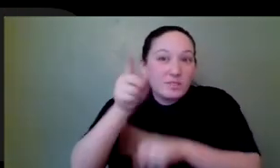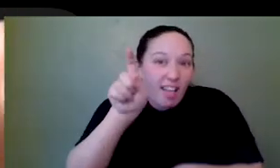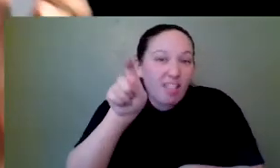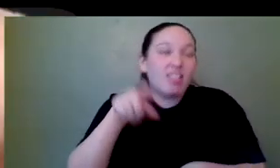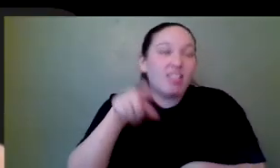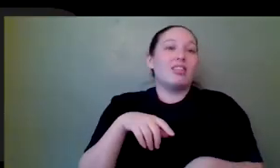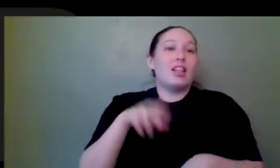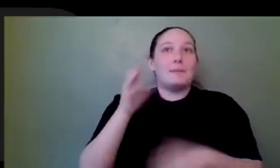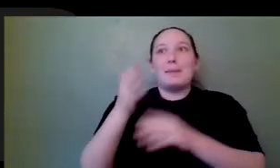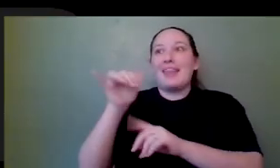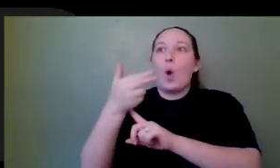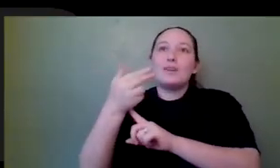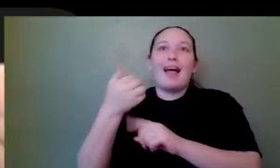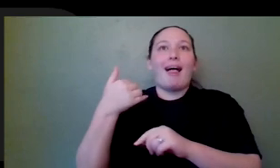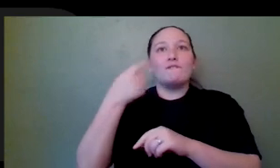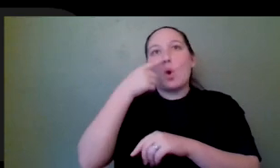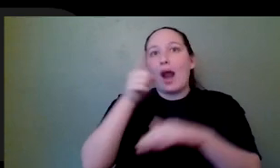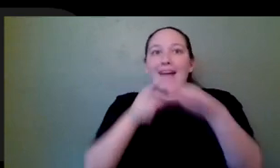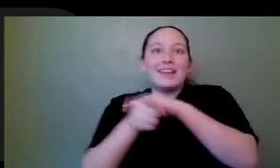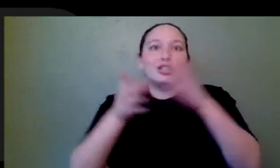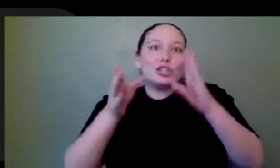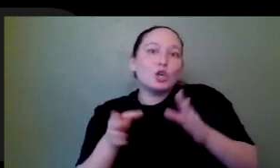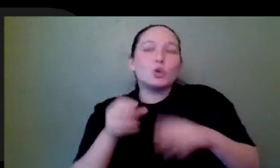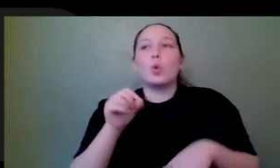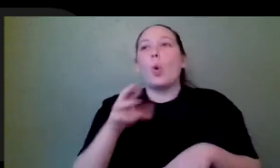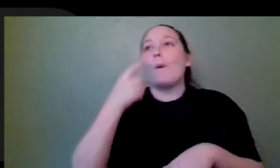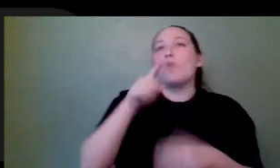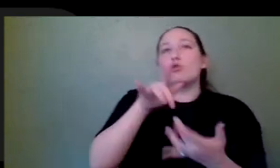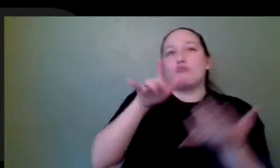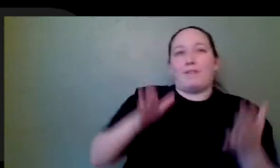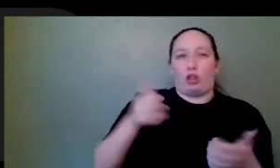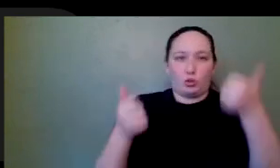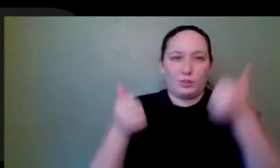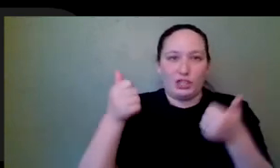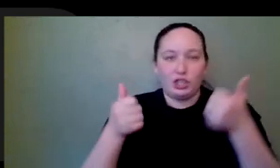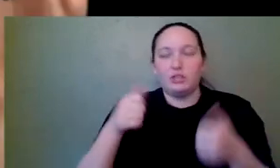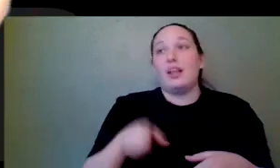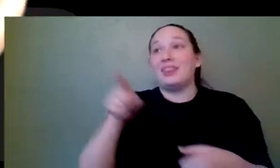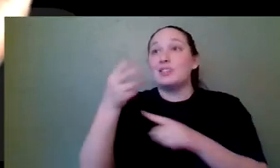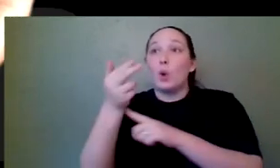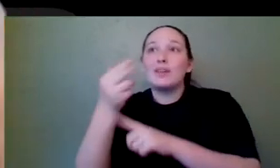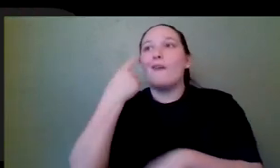you know, adventurers or is this a hotel for travelers? Is this a hotel for tradesmen from a